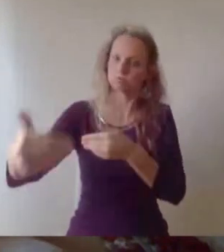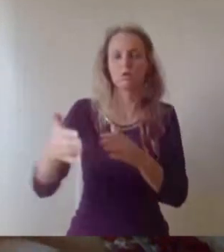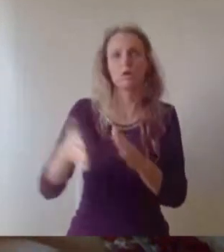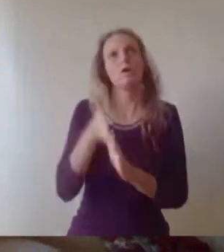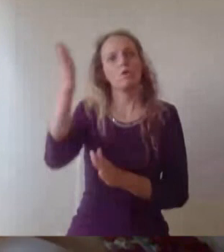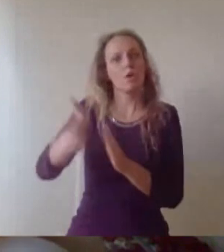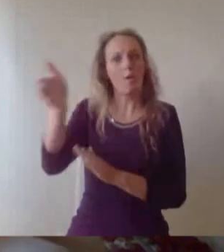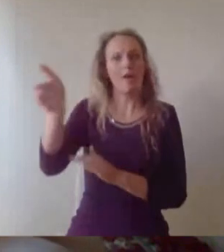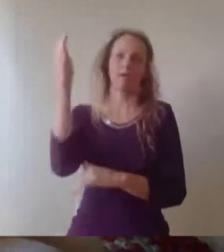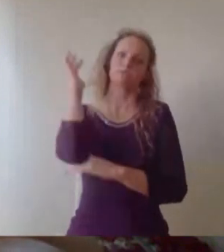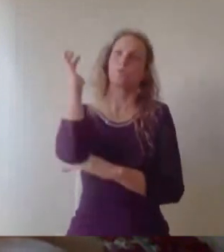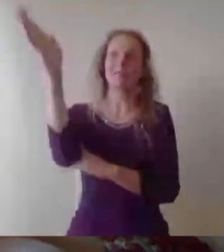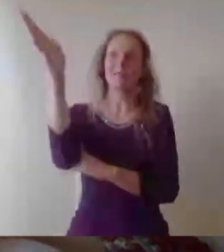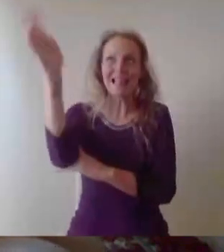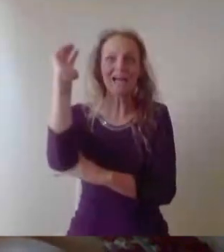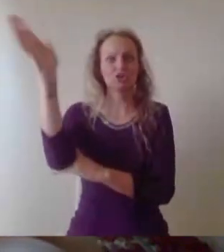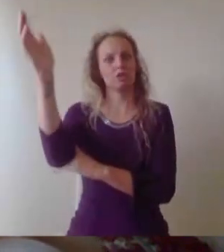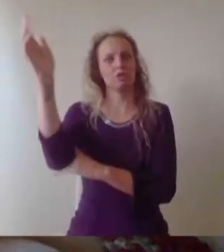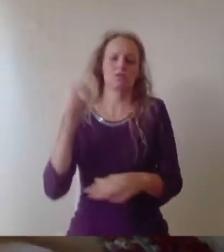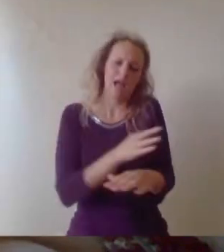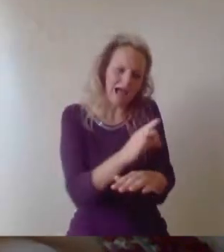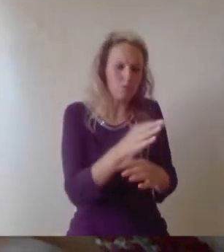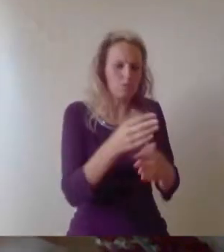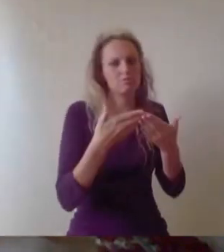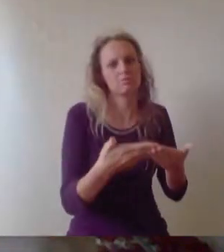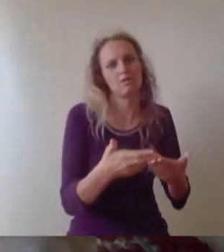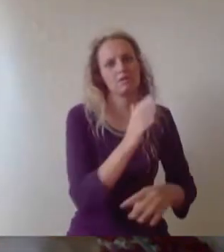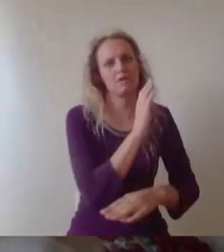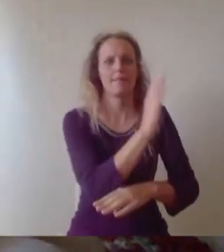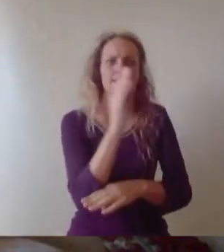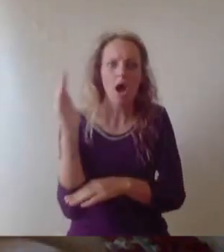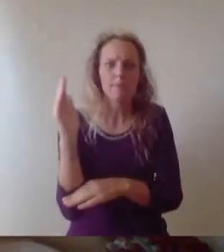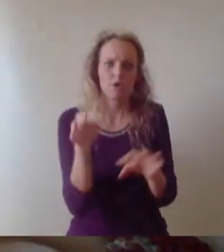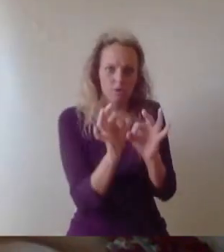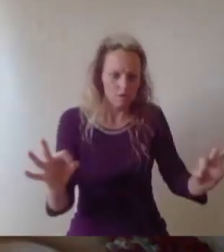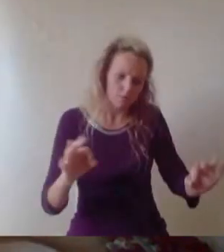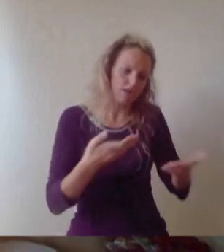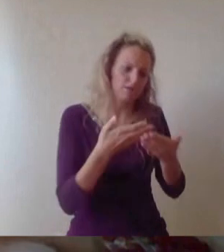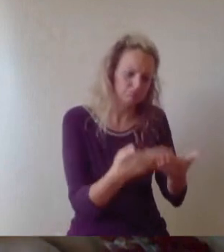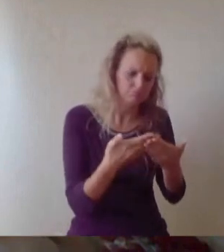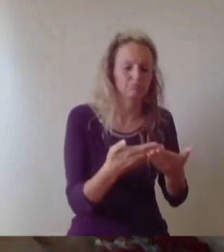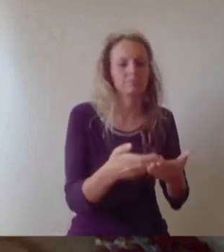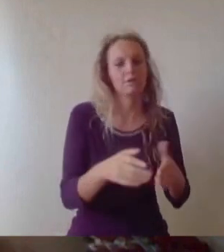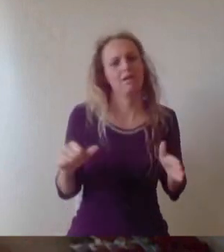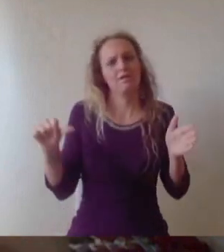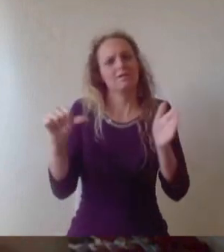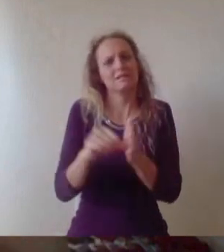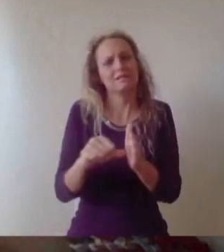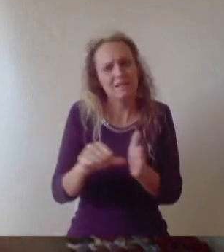All those hours in the library or in a quiet study spot somewhere. It's your hard work and determination that has brought you